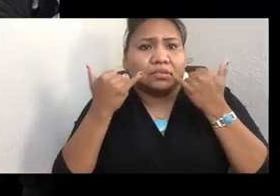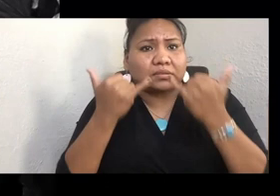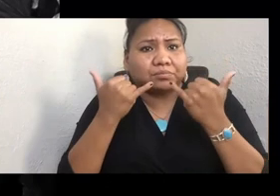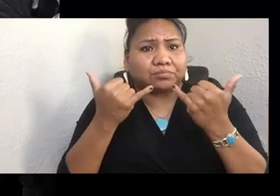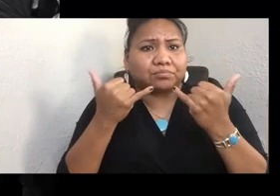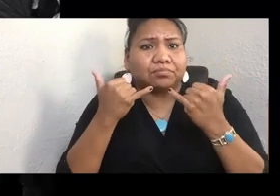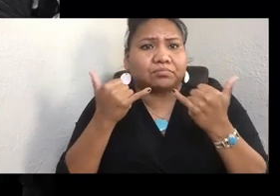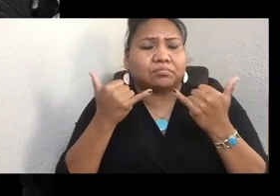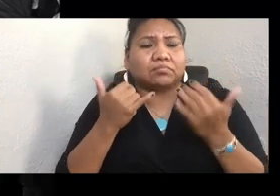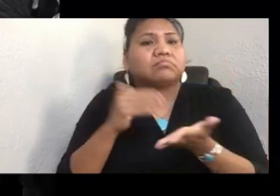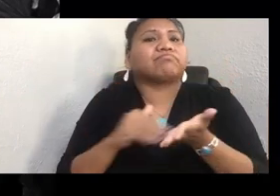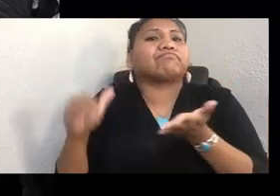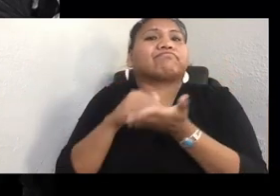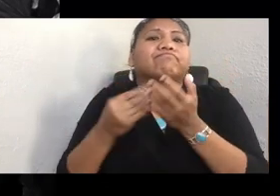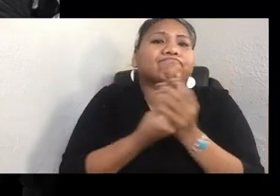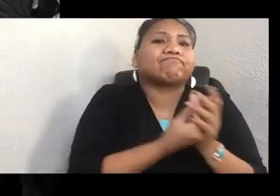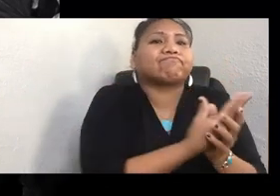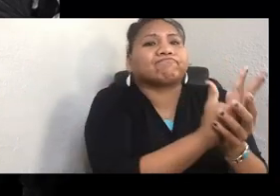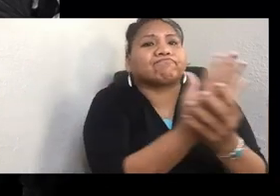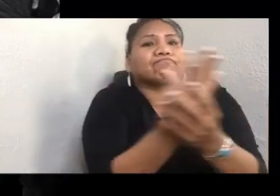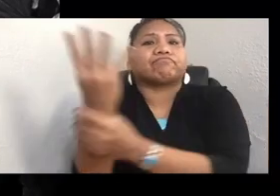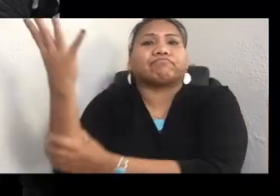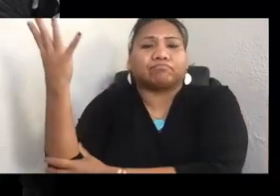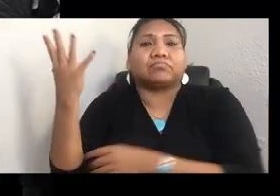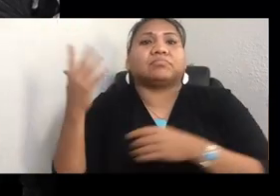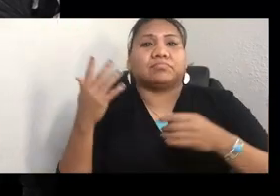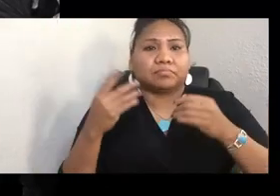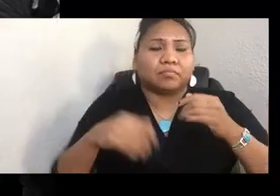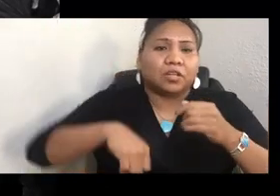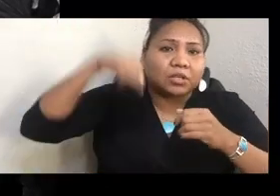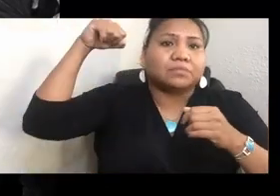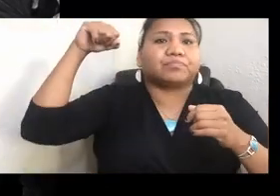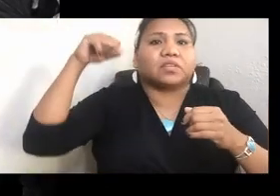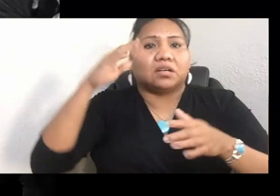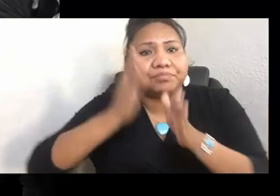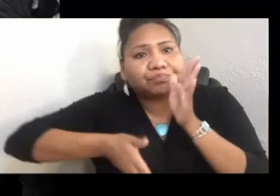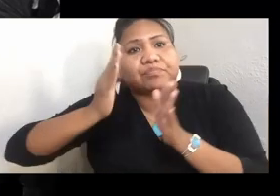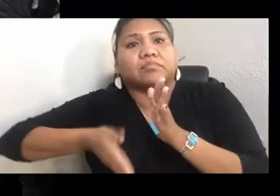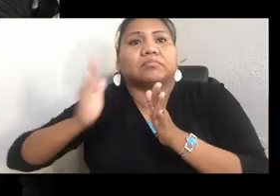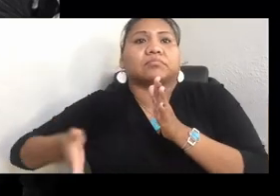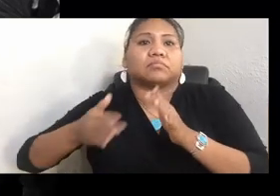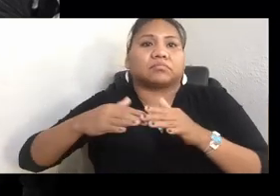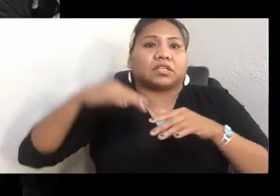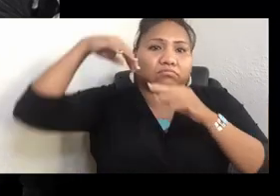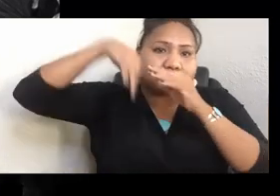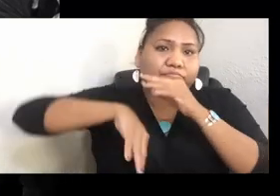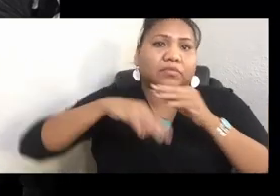We harvest it, we pull the taro up, we clean the roots, then cut off the taro, and save the stem. And a little sliver of the taro, the [NON-ENGLISH],, that's what we replant.